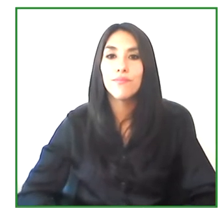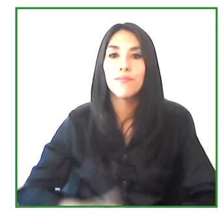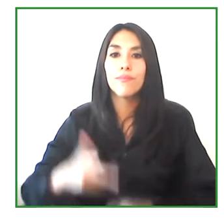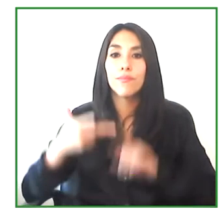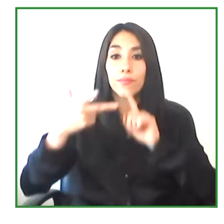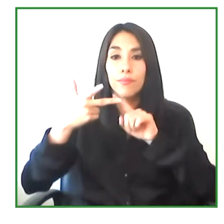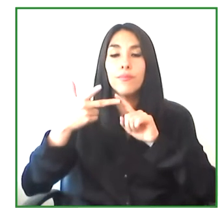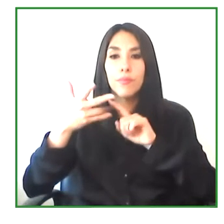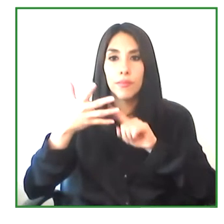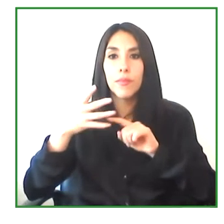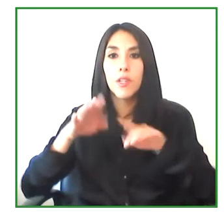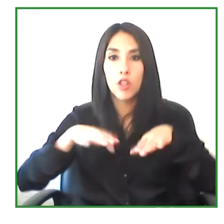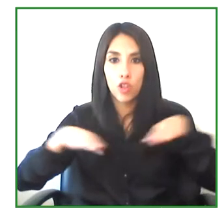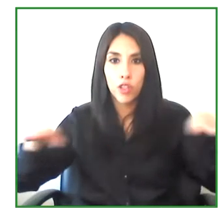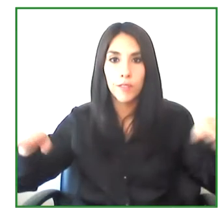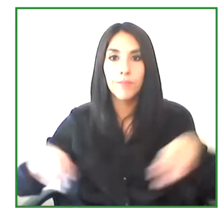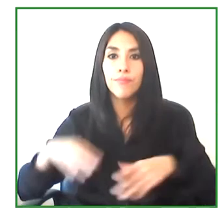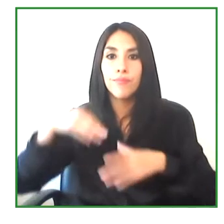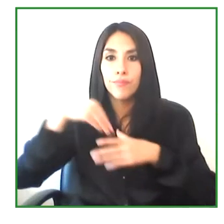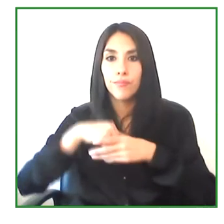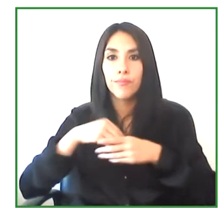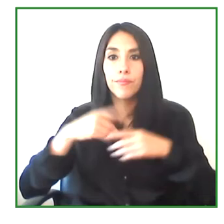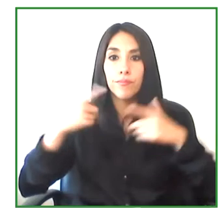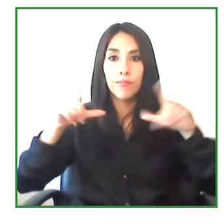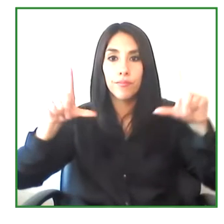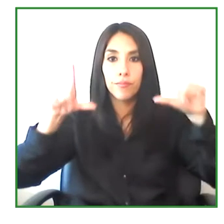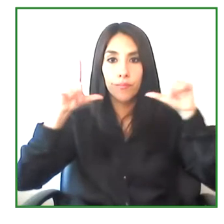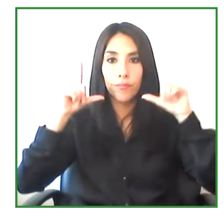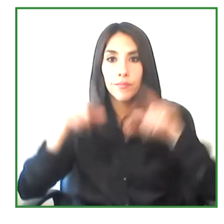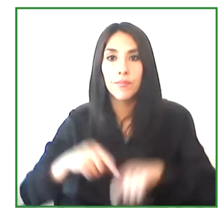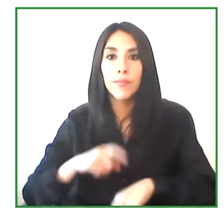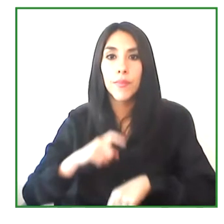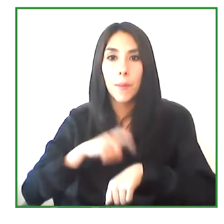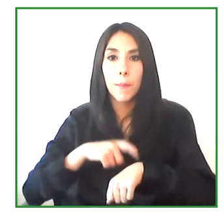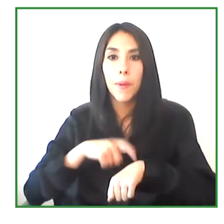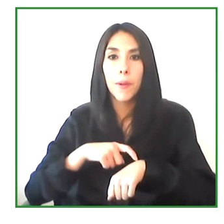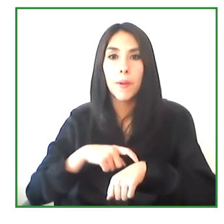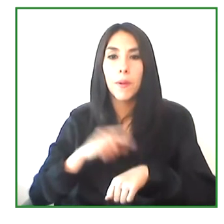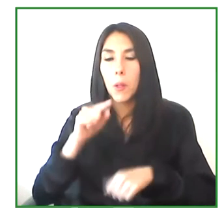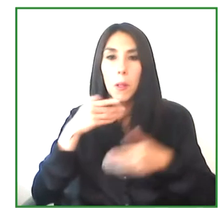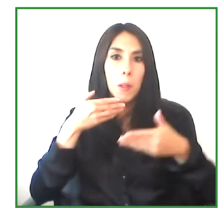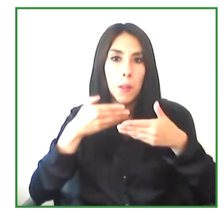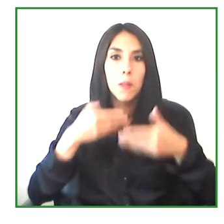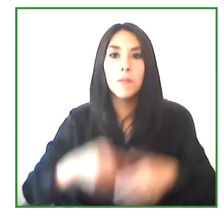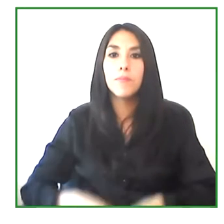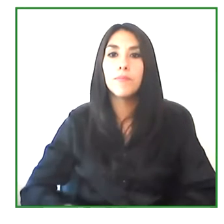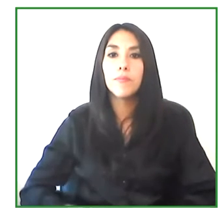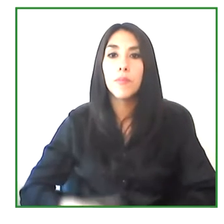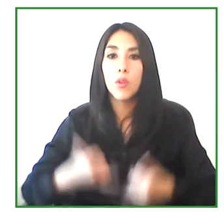Among the impacts that we have in the short term or that what we need to measure,